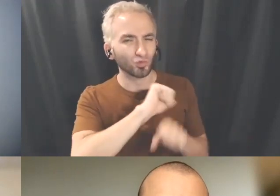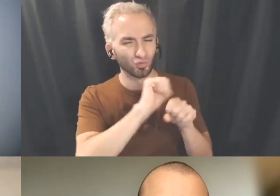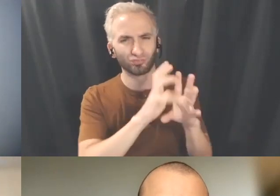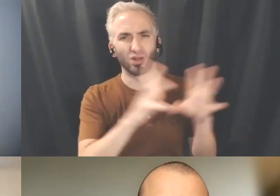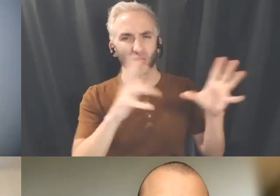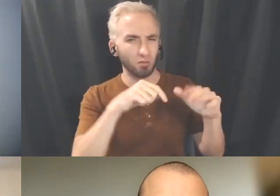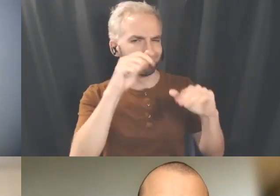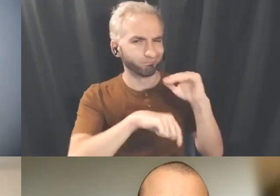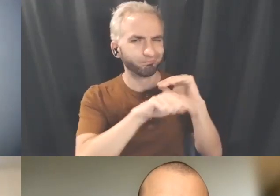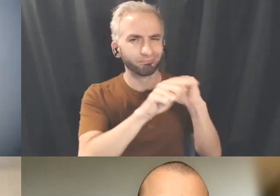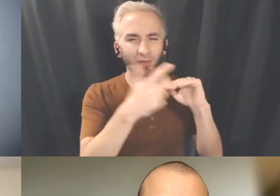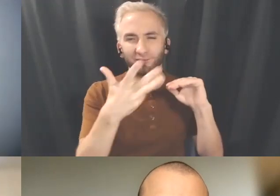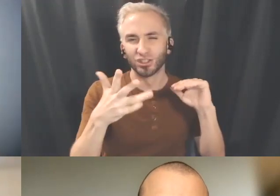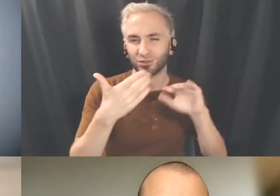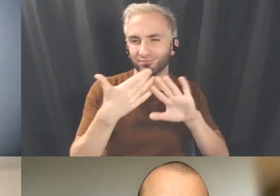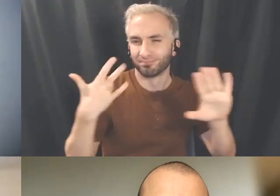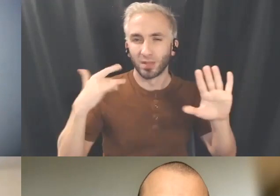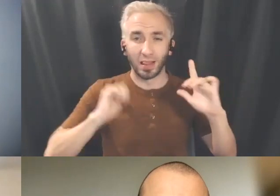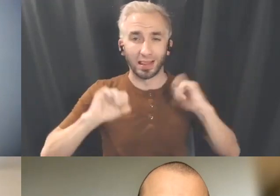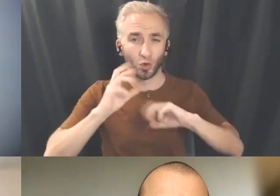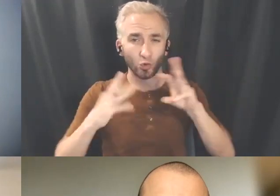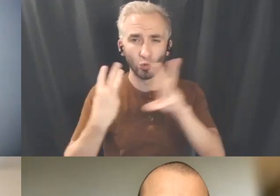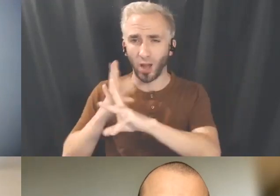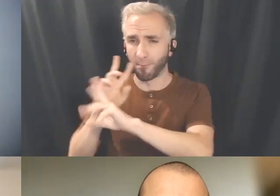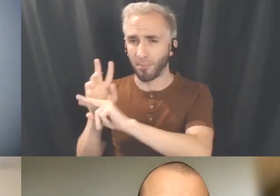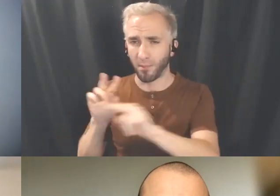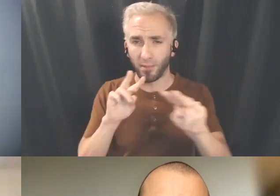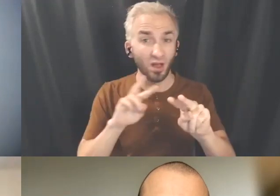through some of the theater world but not the breadth of the work of your collective.